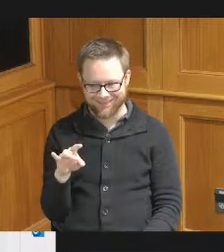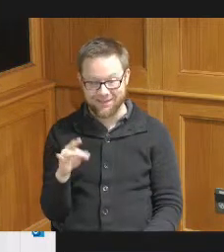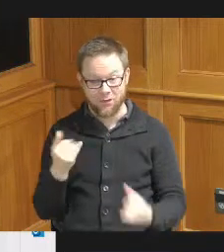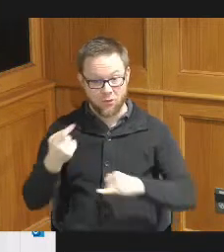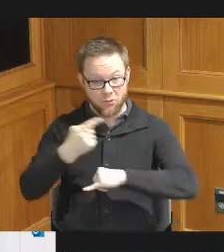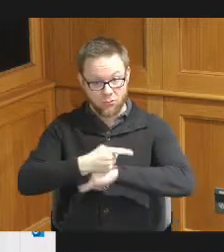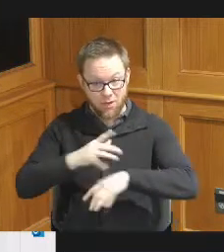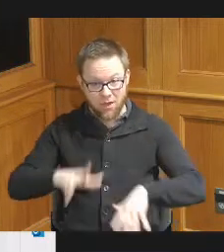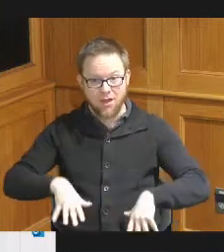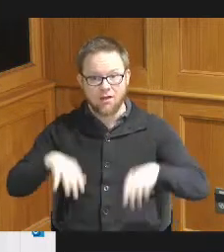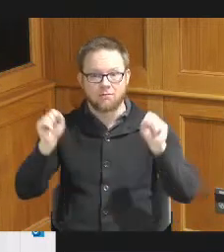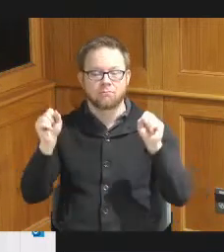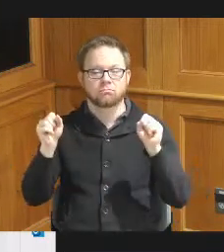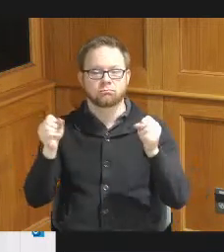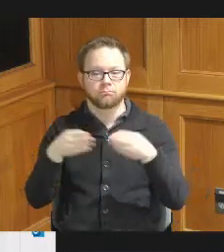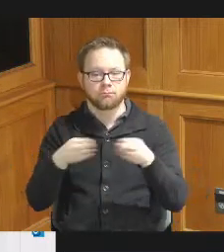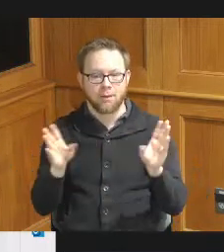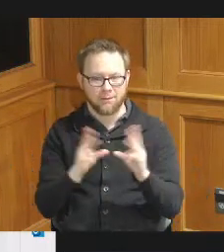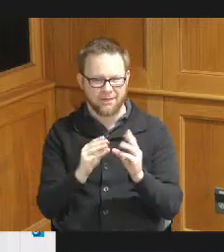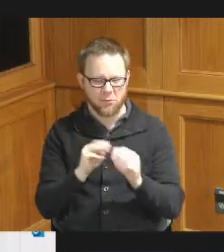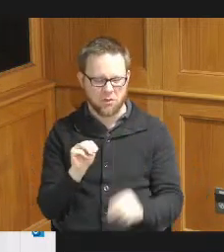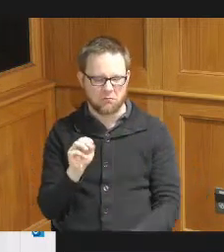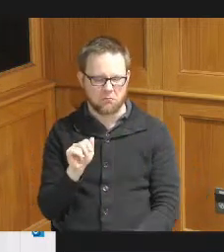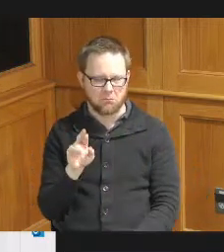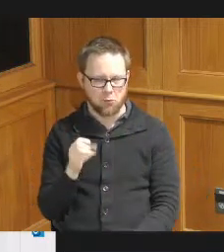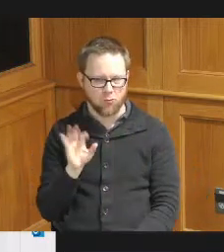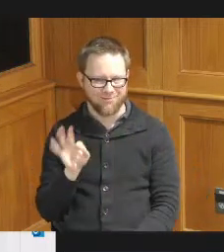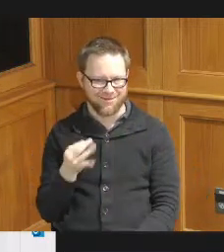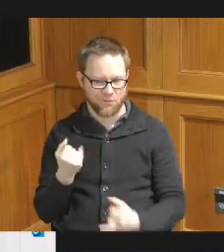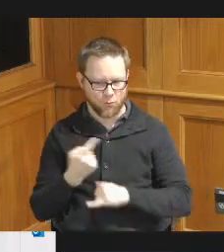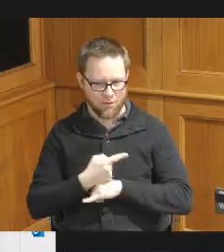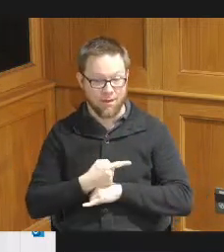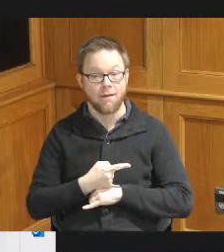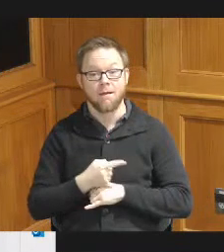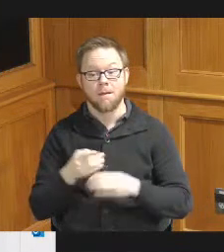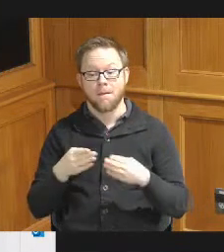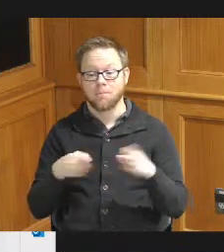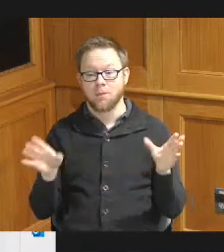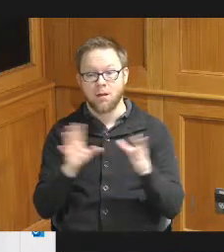holding the public hearing on March 9th and the public comment period will close